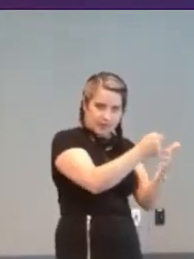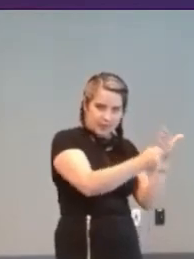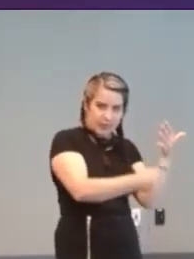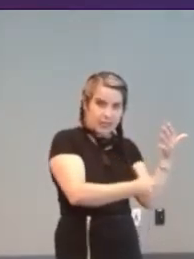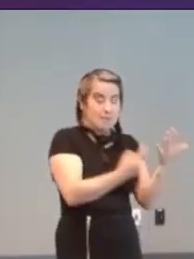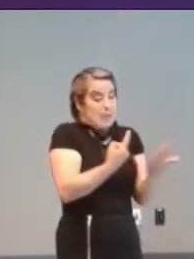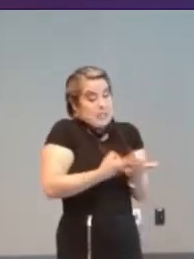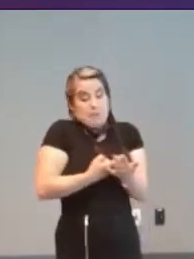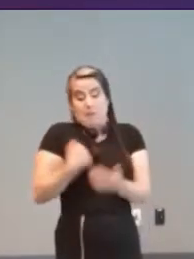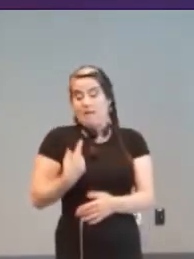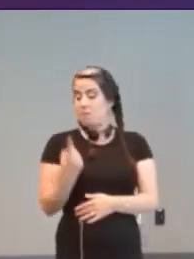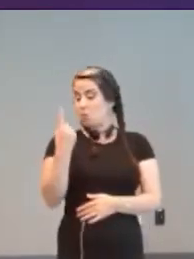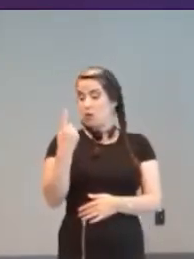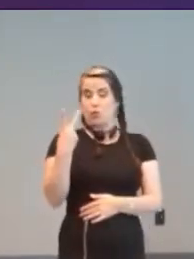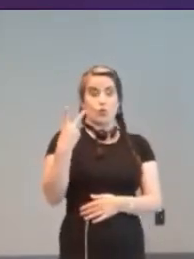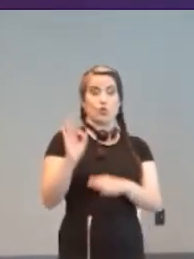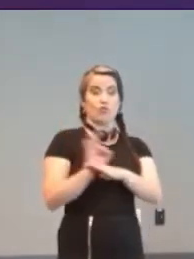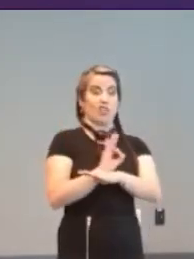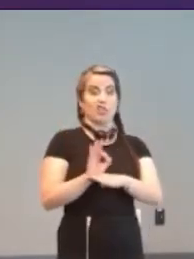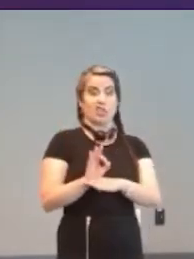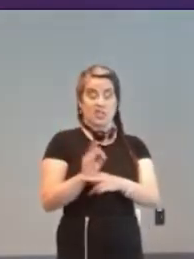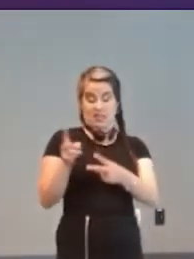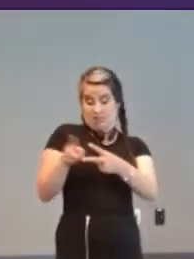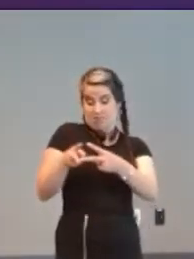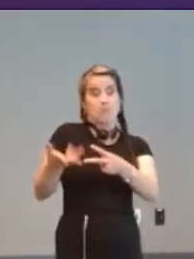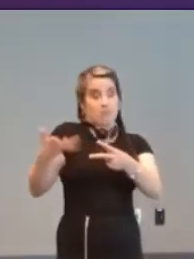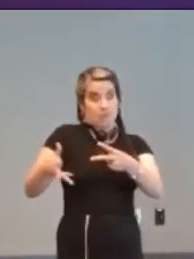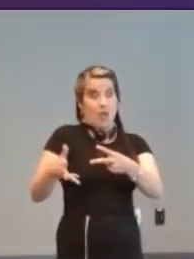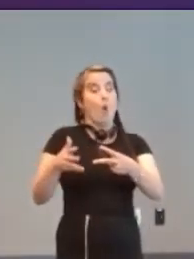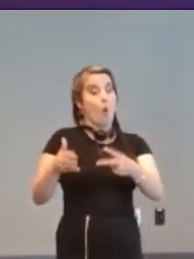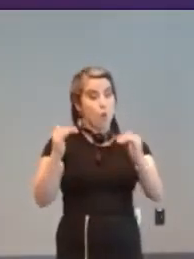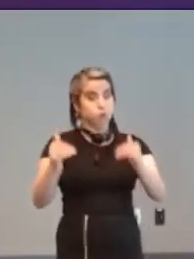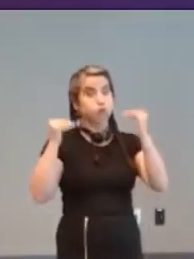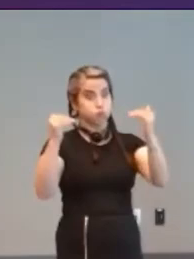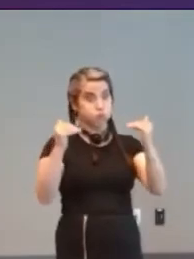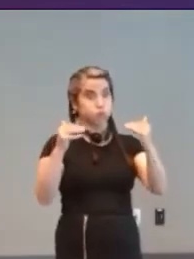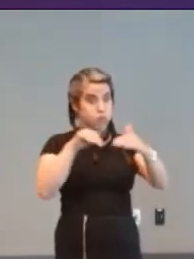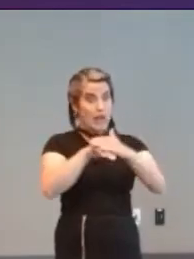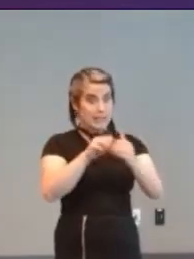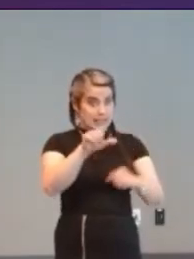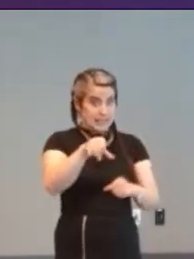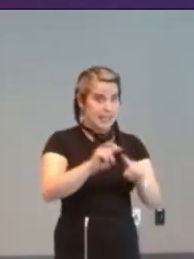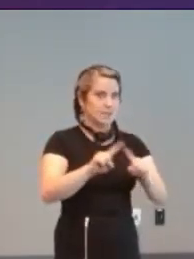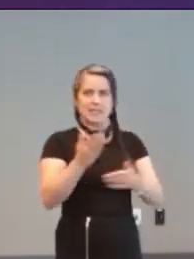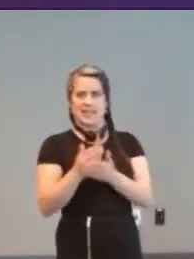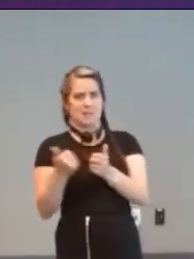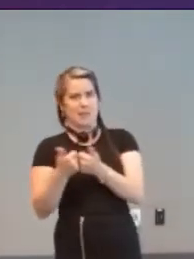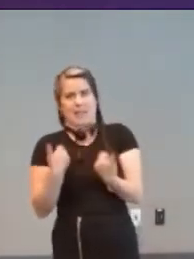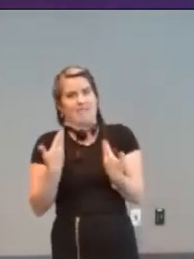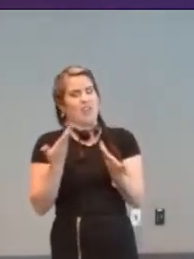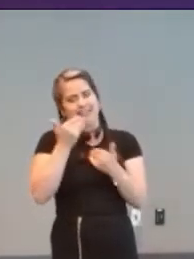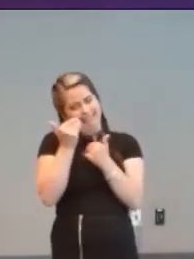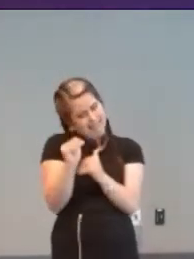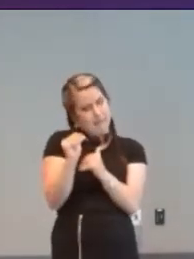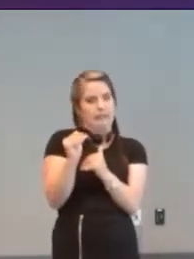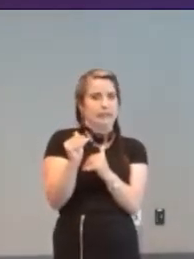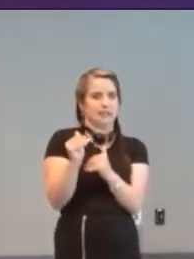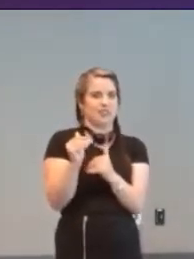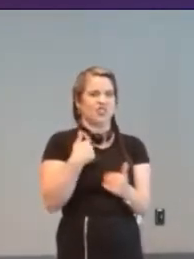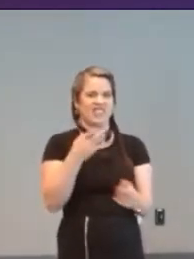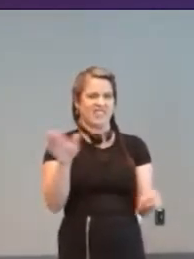they can be broadly accessible and some need many more. I don't have any complete answers for for